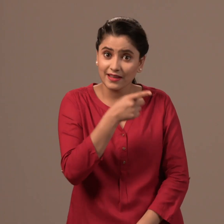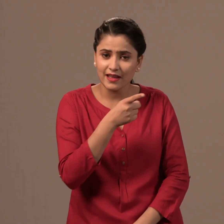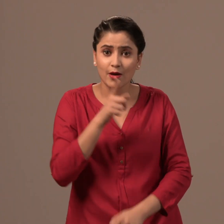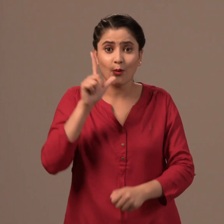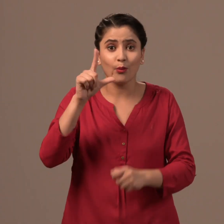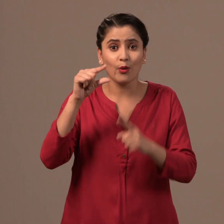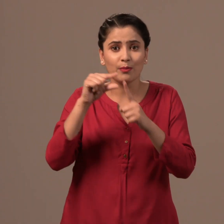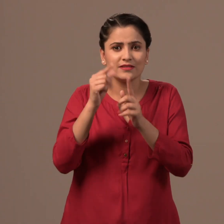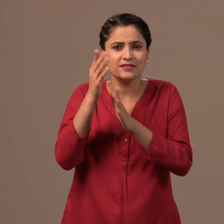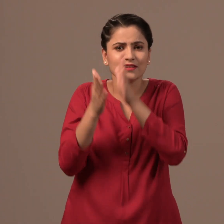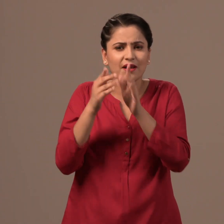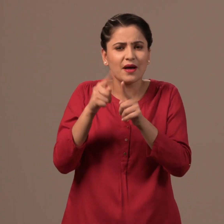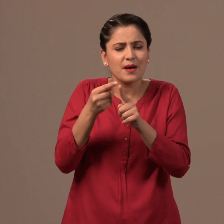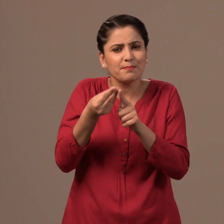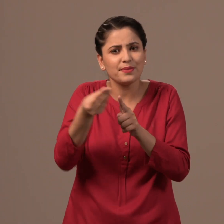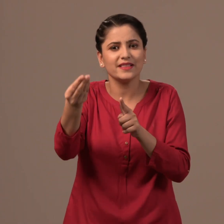It is near Lower Parel station.